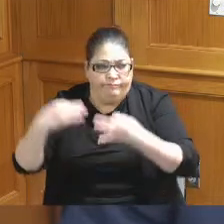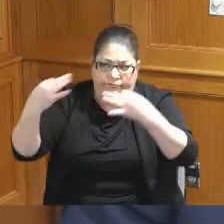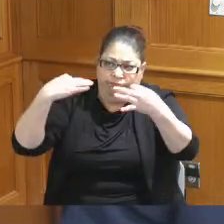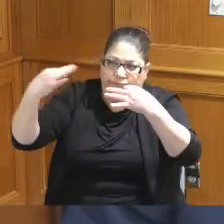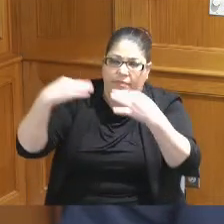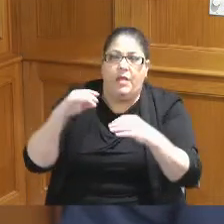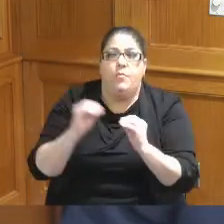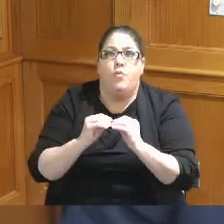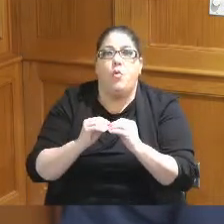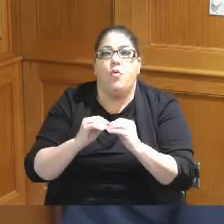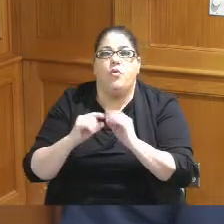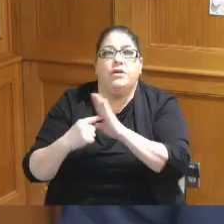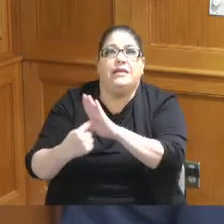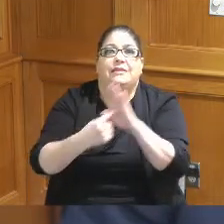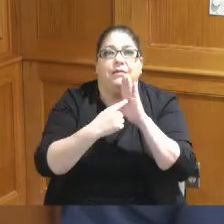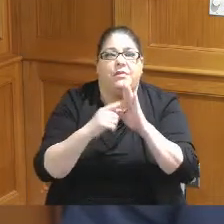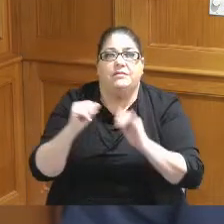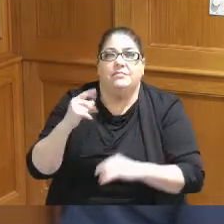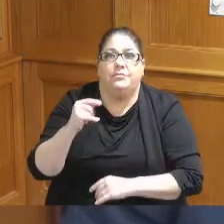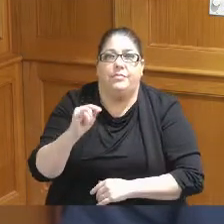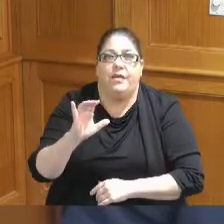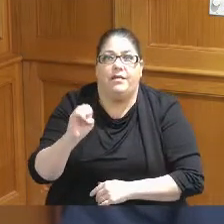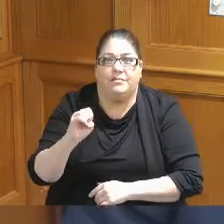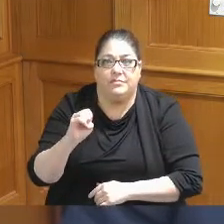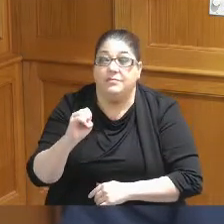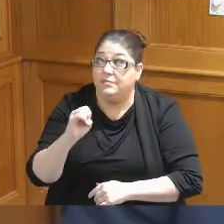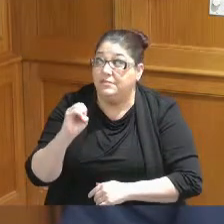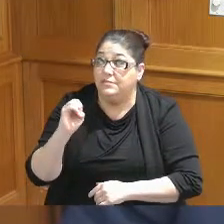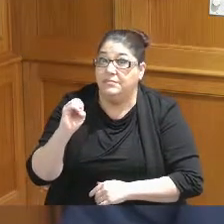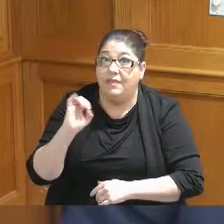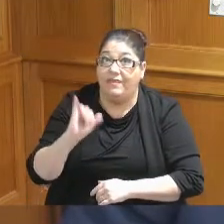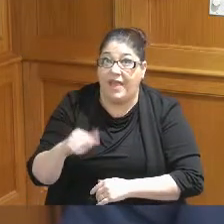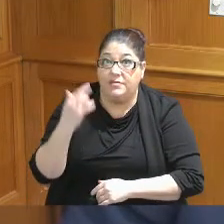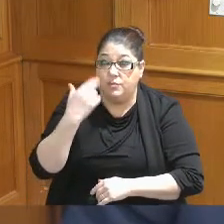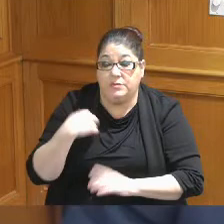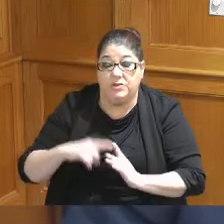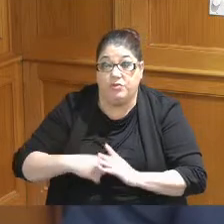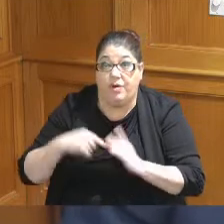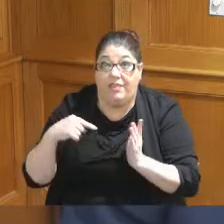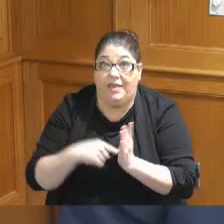exhibit space which was kind of where we started with all of this and then we realized well we